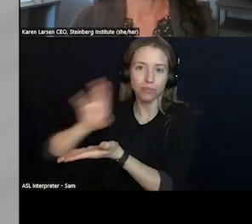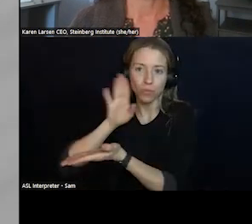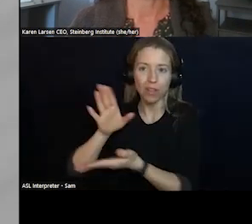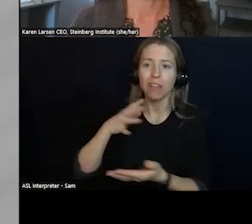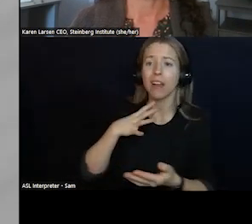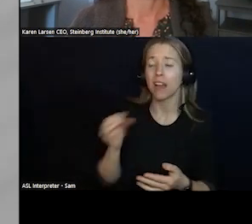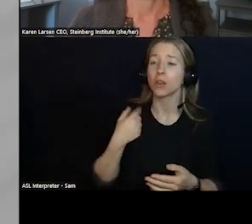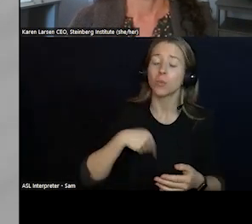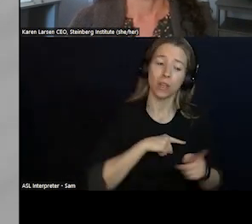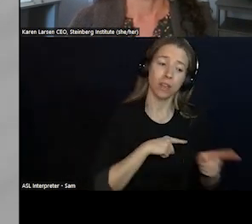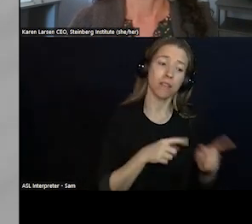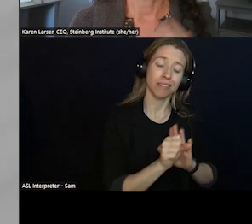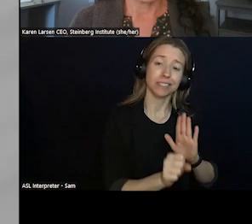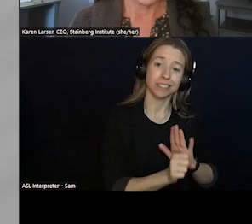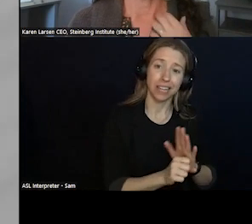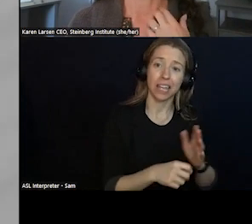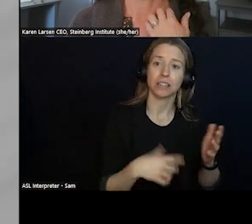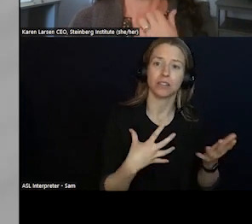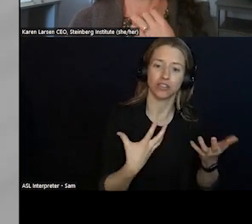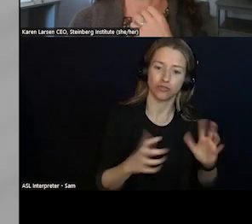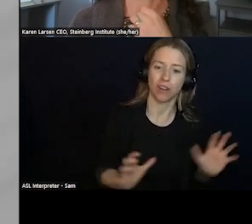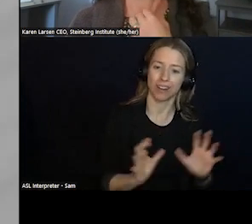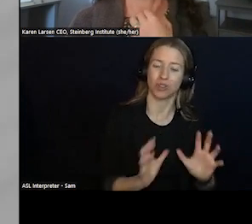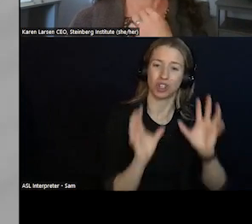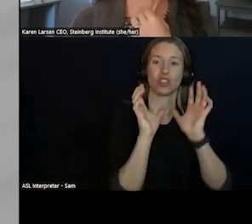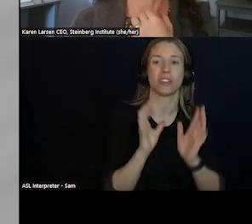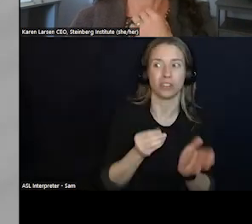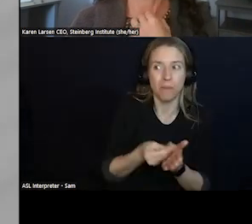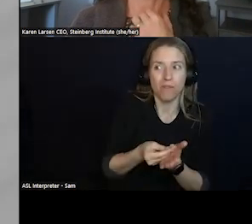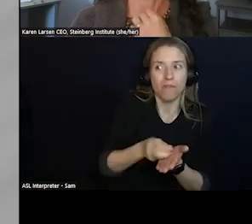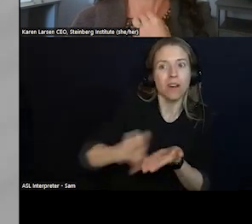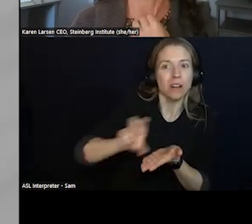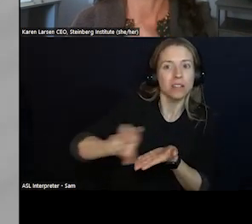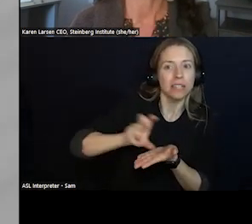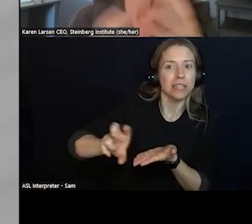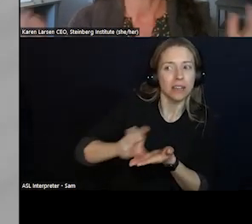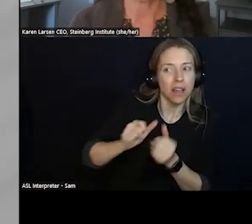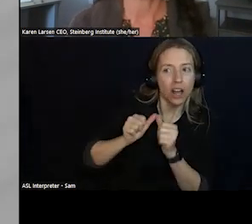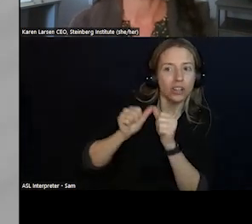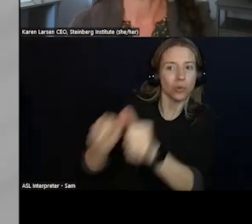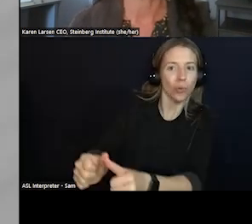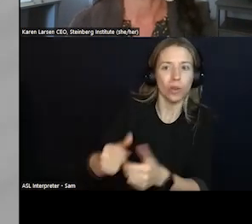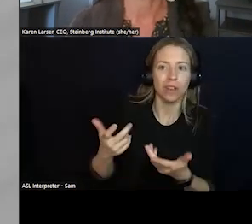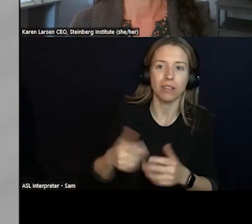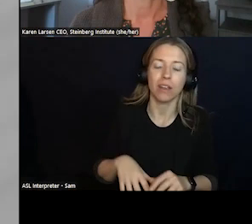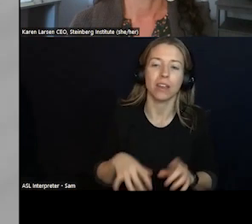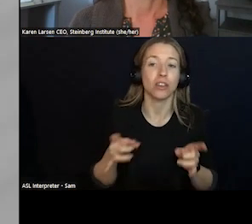SO ALLOCATE SUSTAINABLE FUNDING LIKE CRISIS RECEIVING CENTERS AND